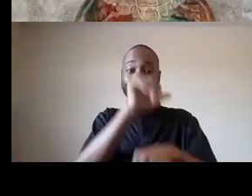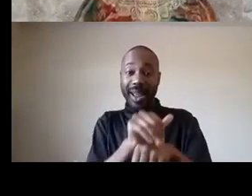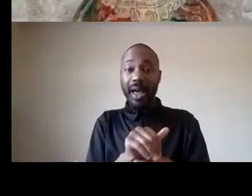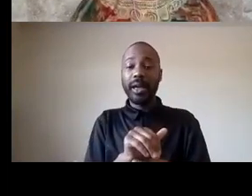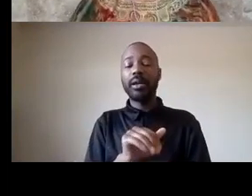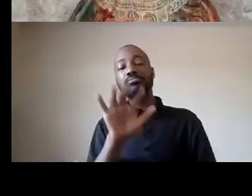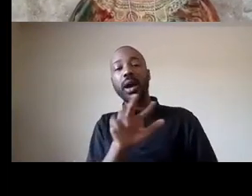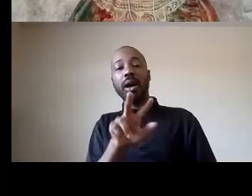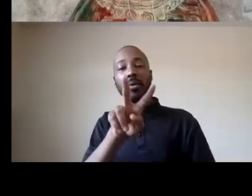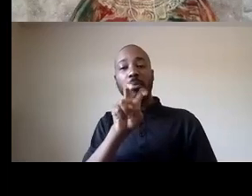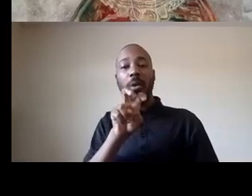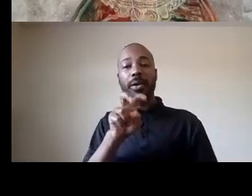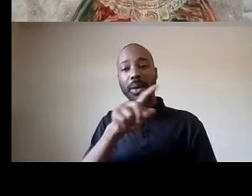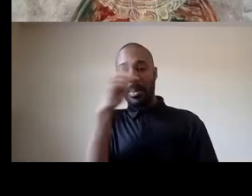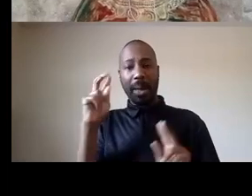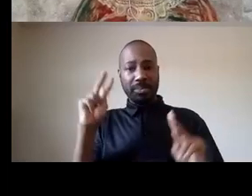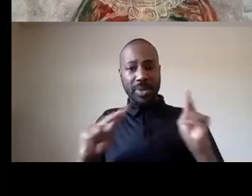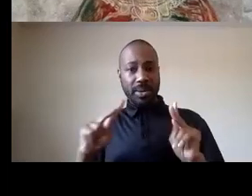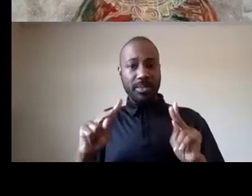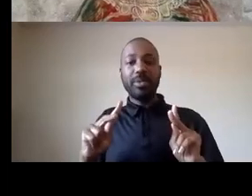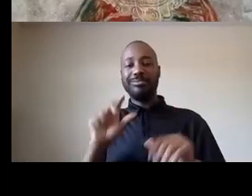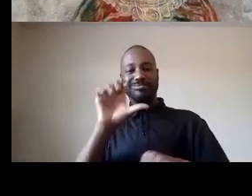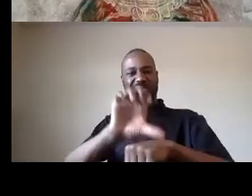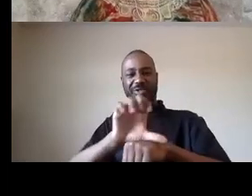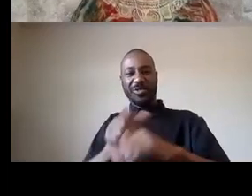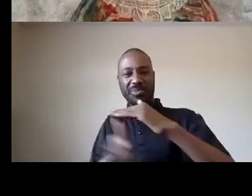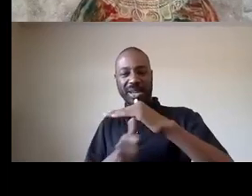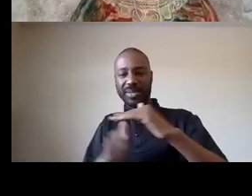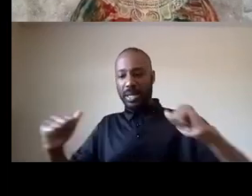church basement and talked about what it means to defund the police so that